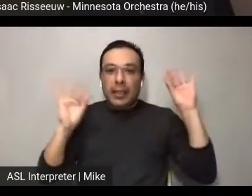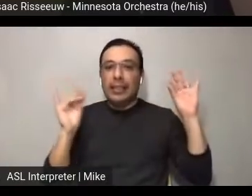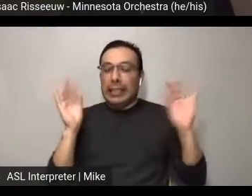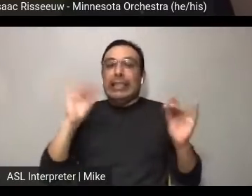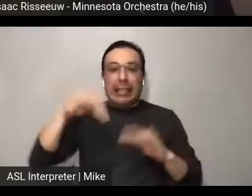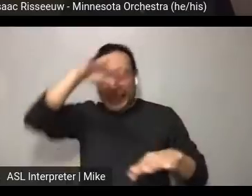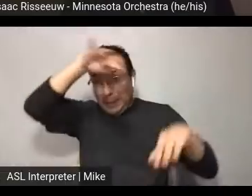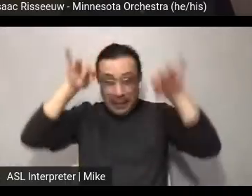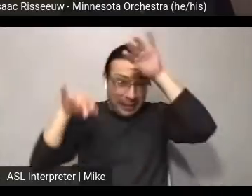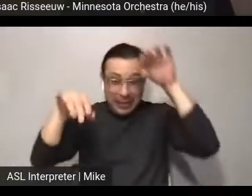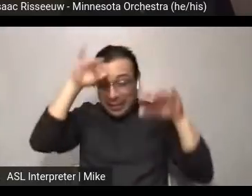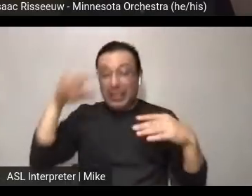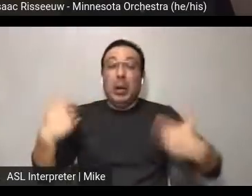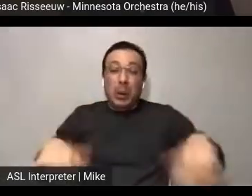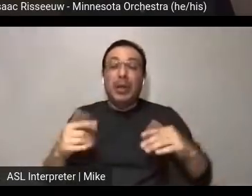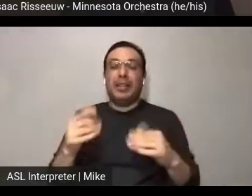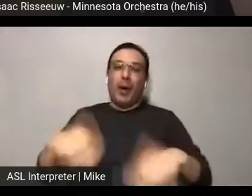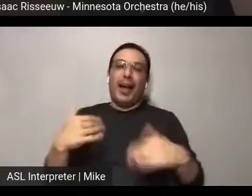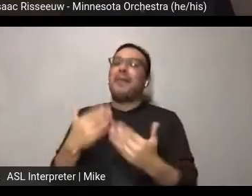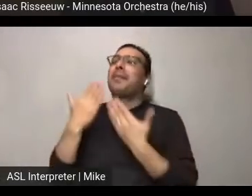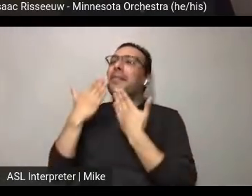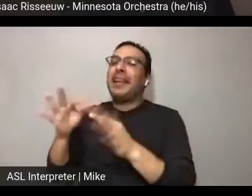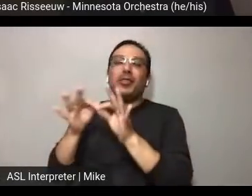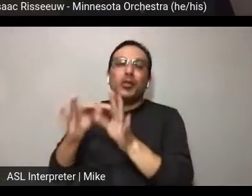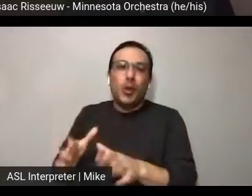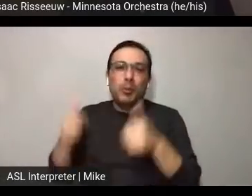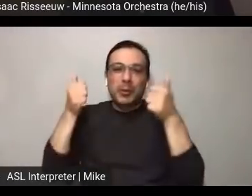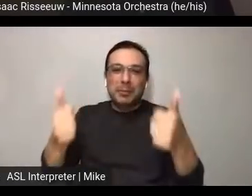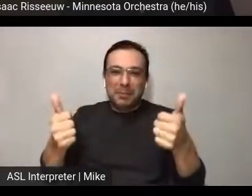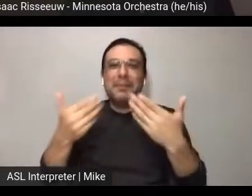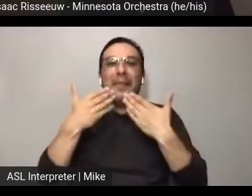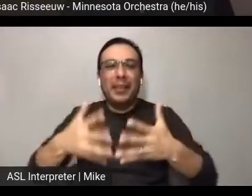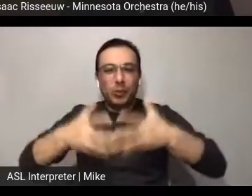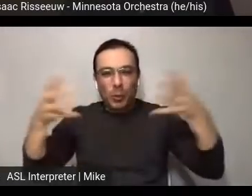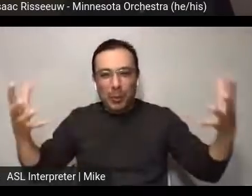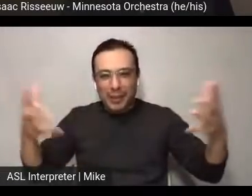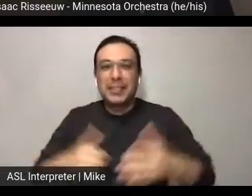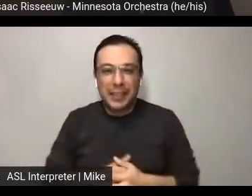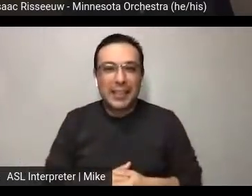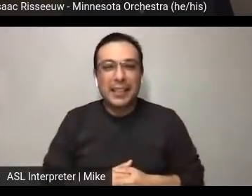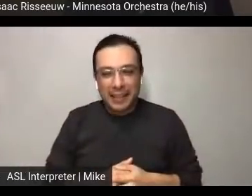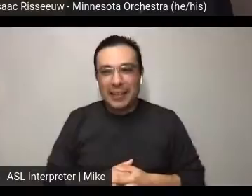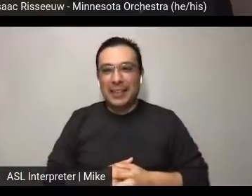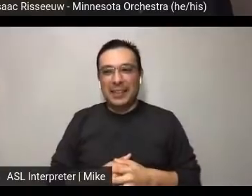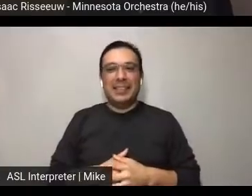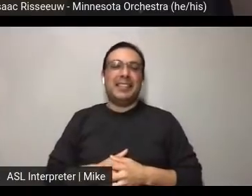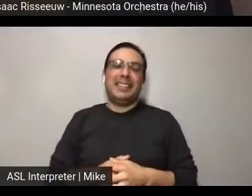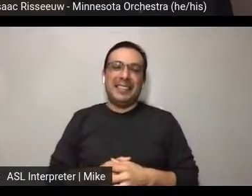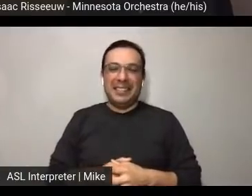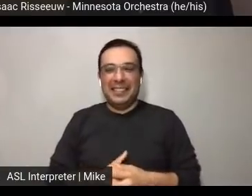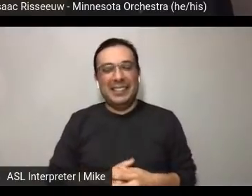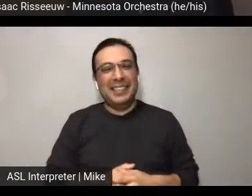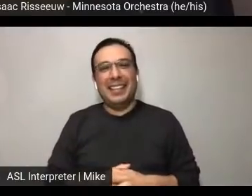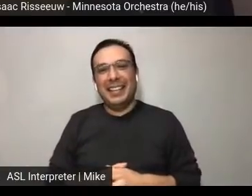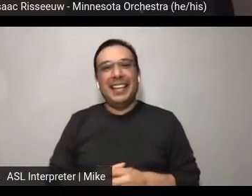So. Thank you all so much. So. Lots of... great questions coming in.